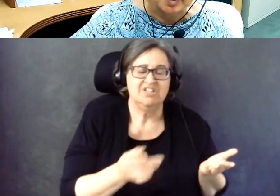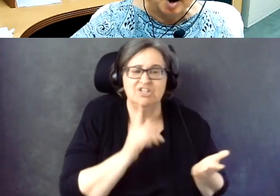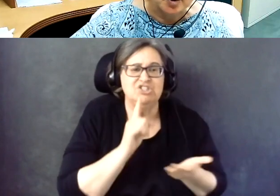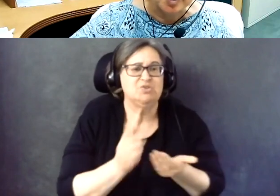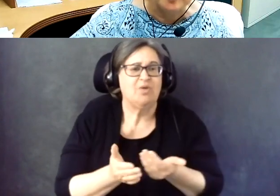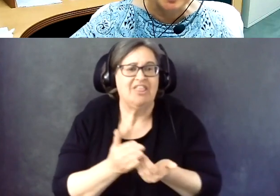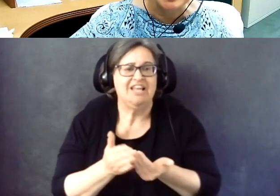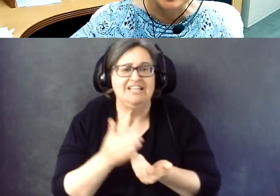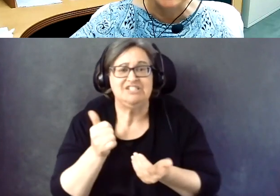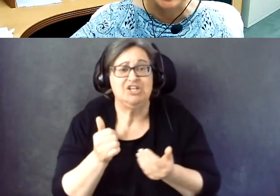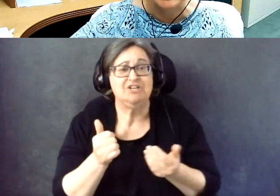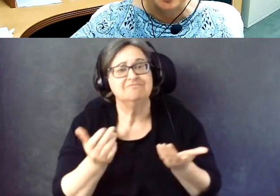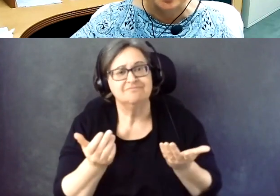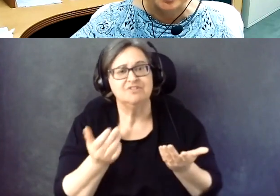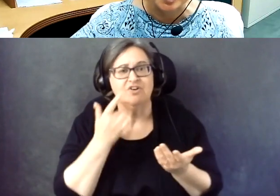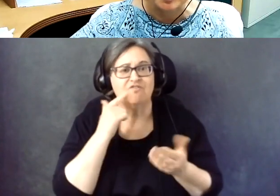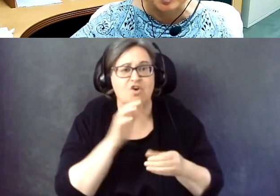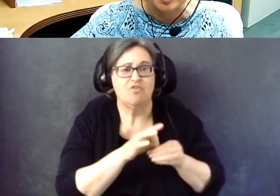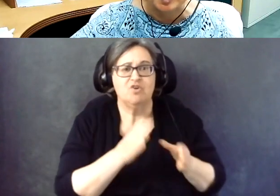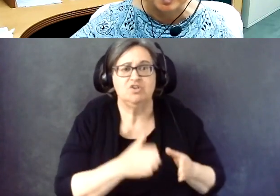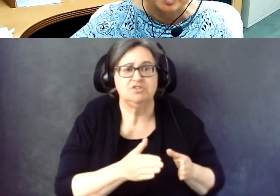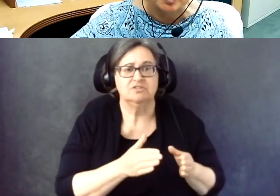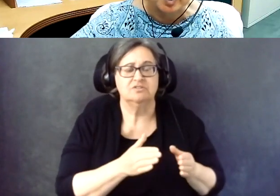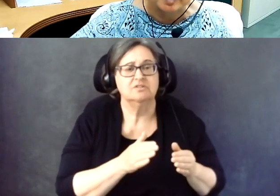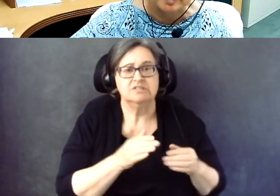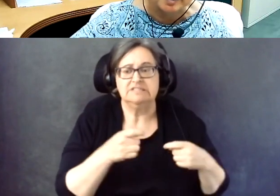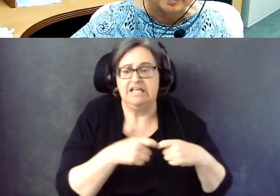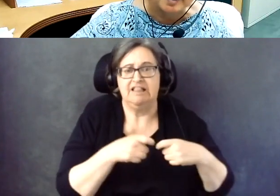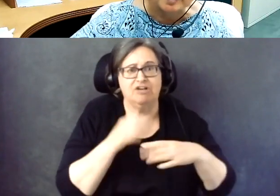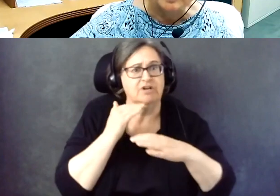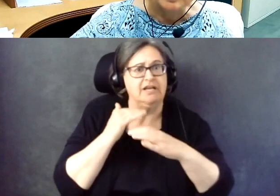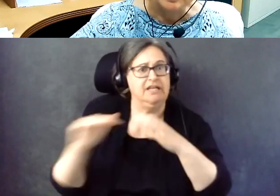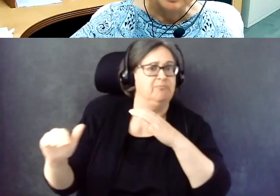a lot more convenient for the voter to just return it electronically.